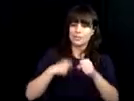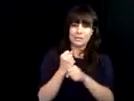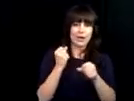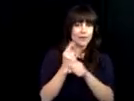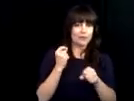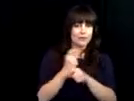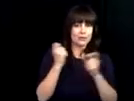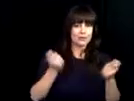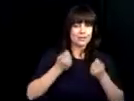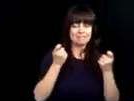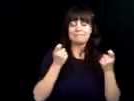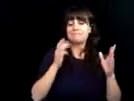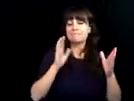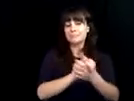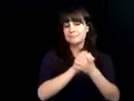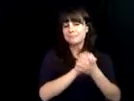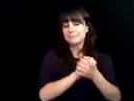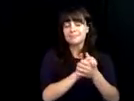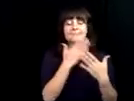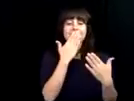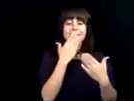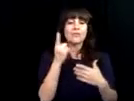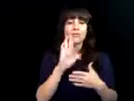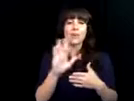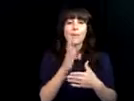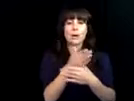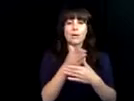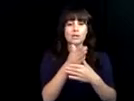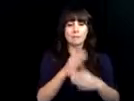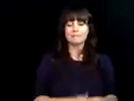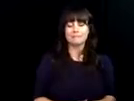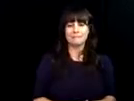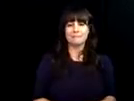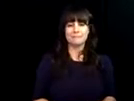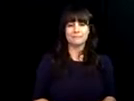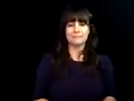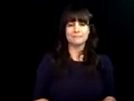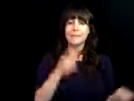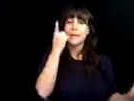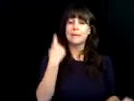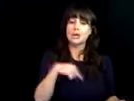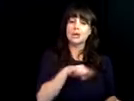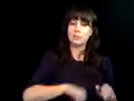Virginia Ability. I would like to wish dbvi a happy 100th anniversary, congratulations and thank you Congratulations, happy anniversary. >> I'm Bob, Chair of Virginia Ability.